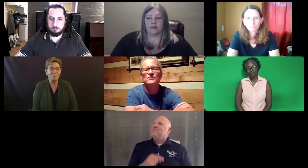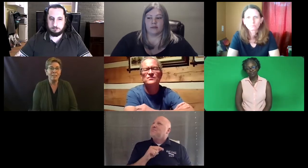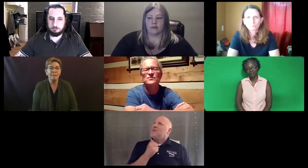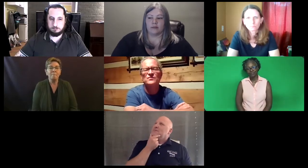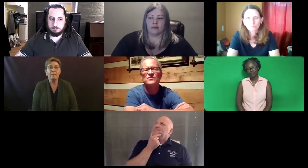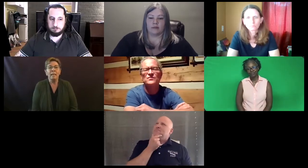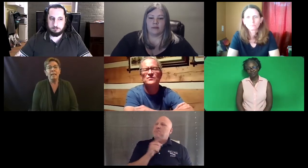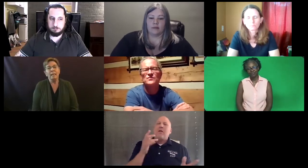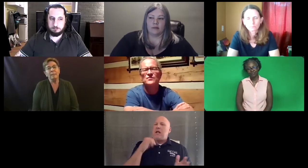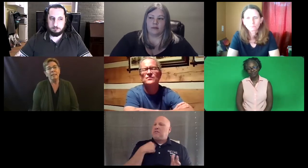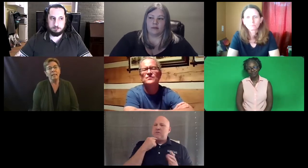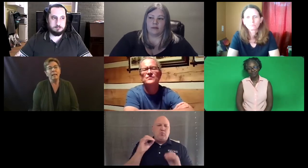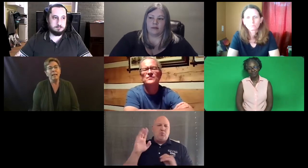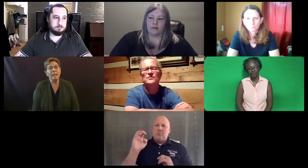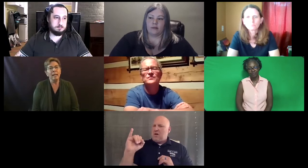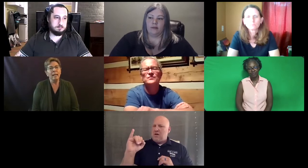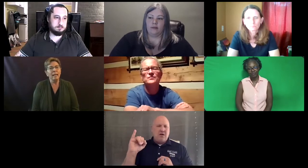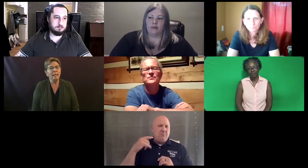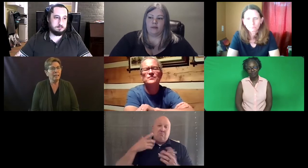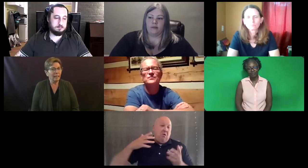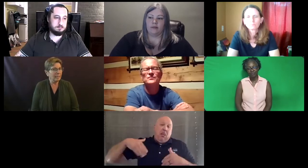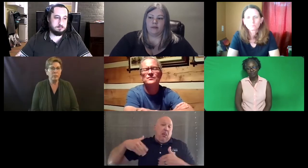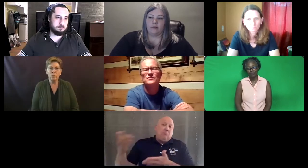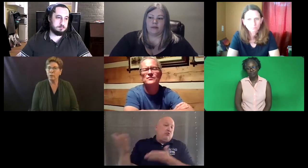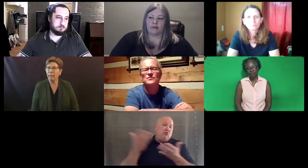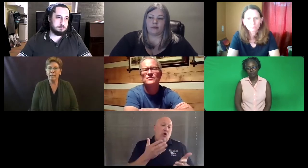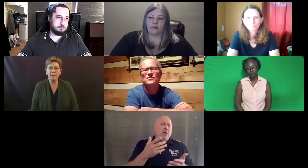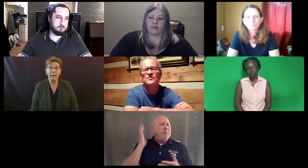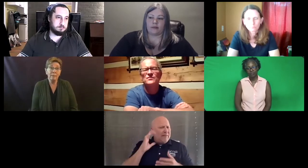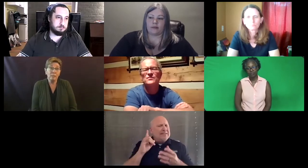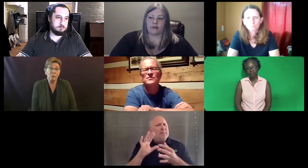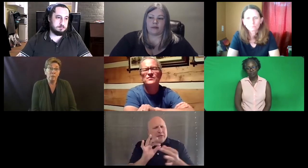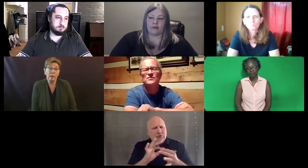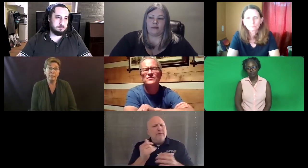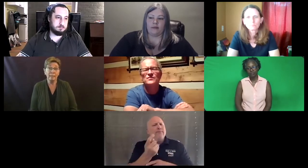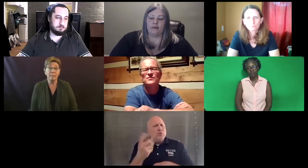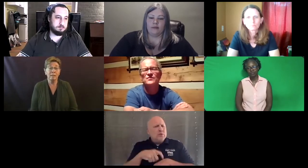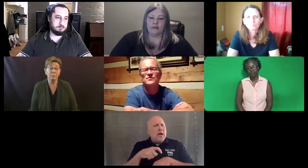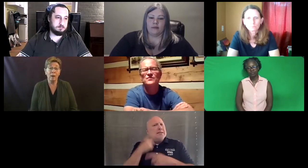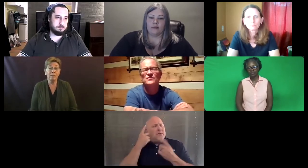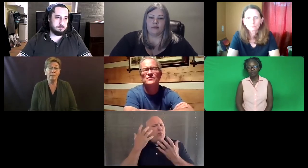Let me think... like I said, we don't recognize BEI, because nobody's brought it to us.